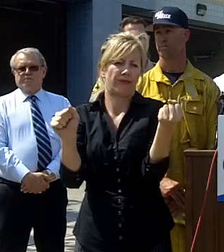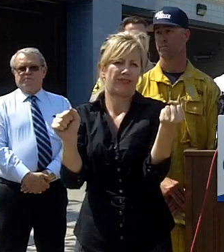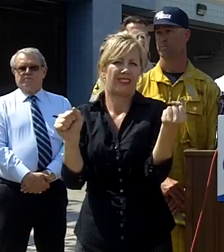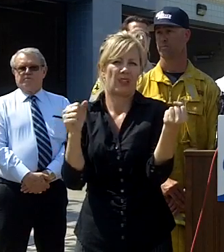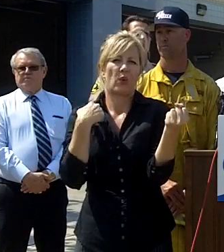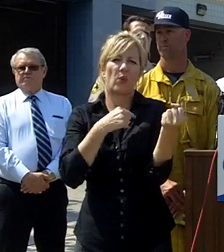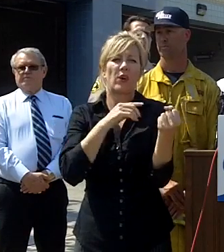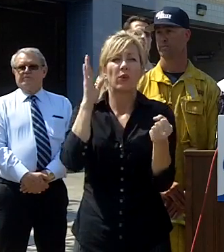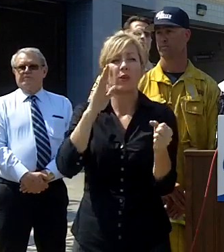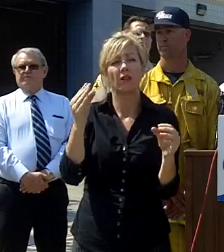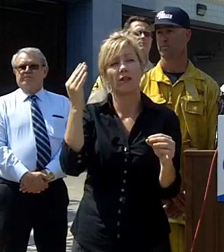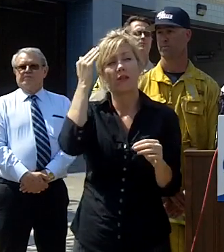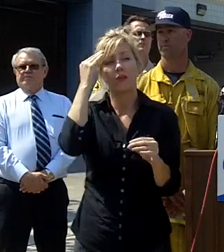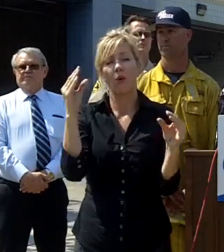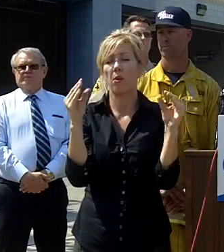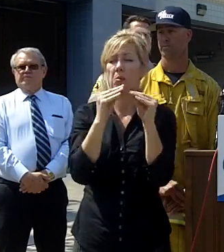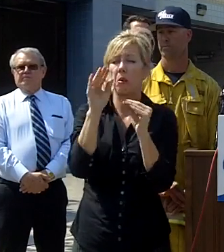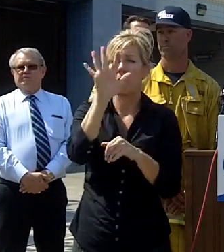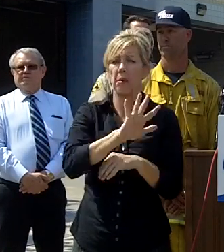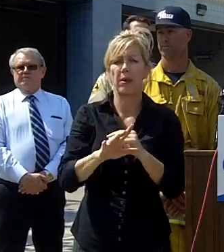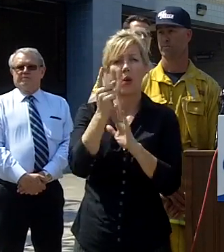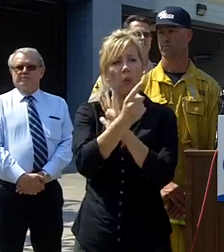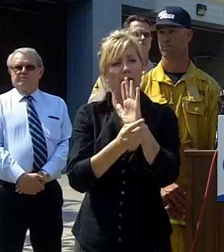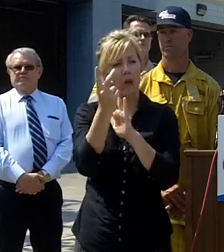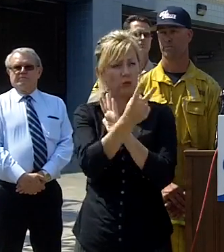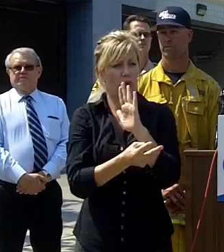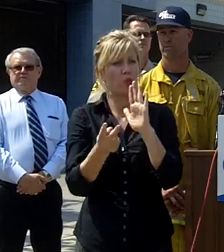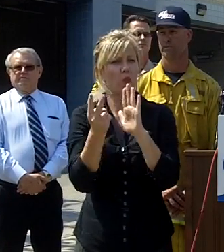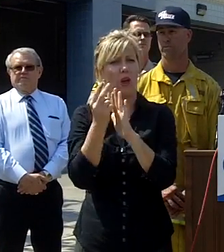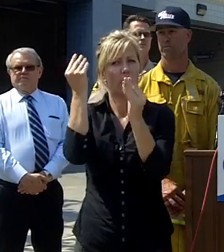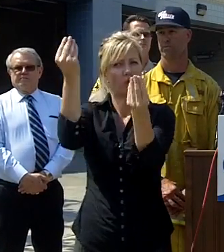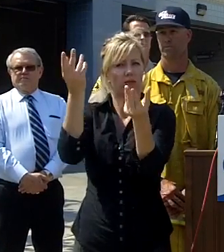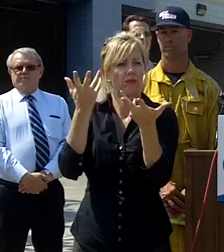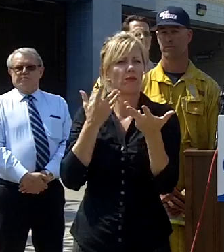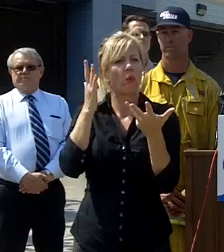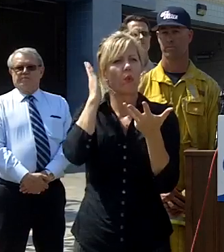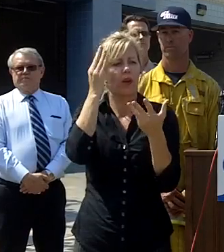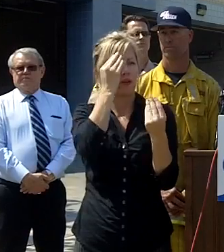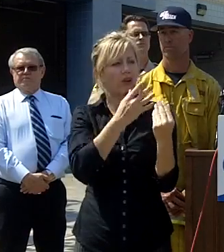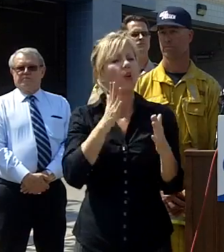an hour or two so we'll have a firm number and we'll have damage assessment units out when it